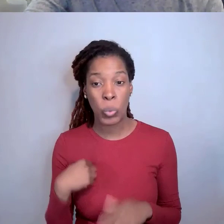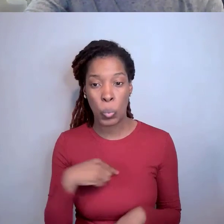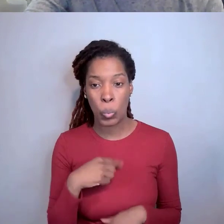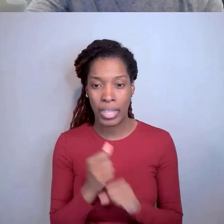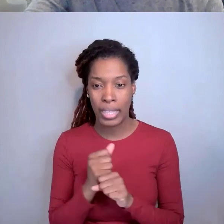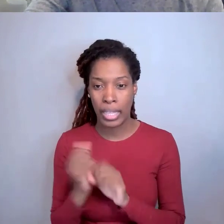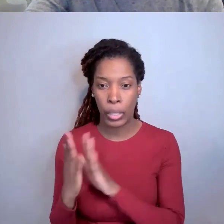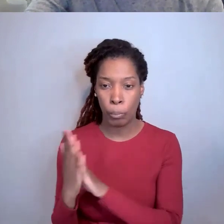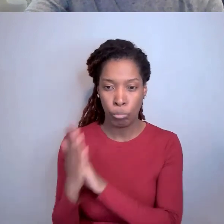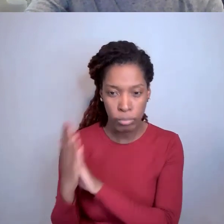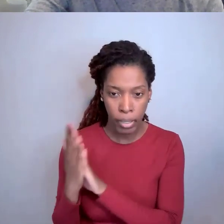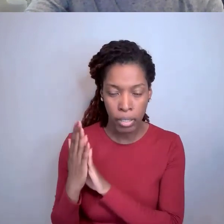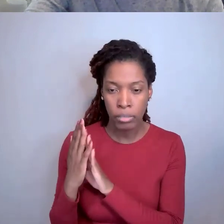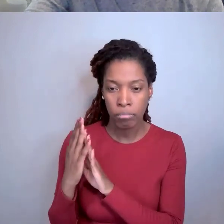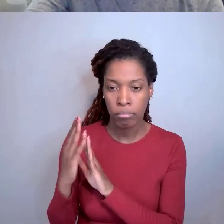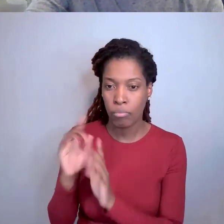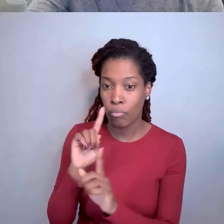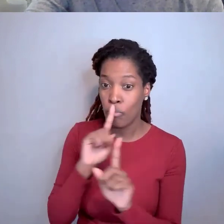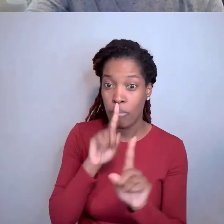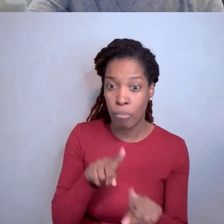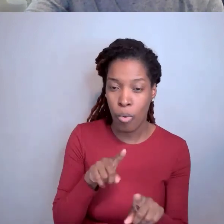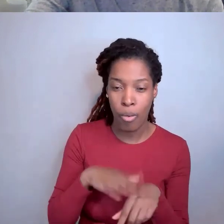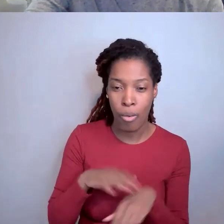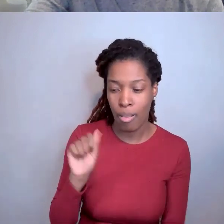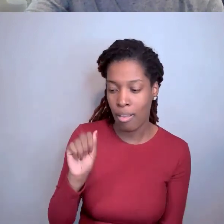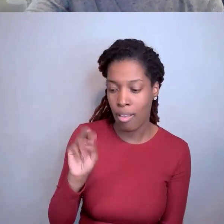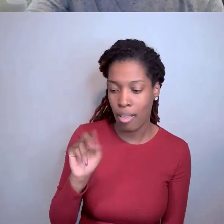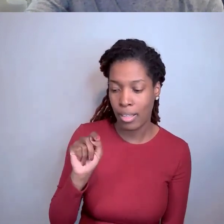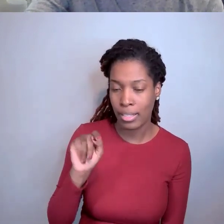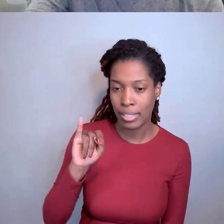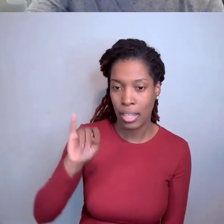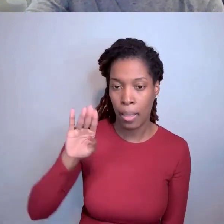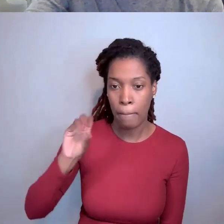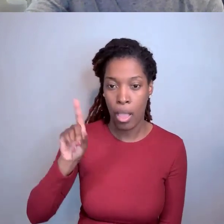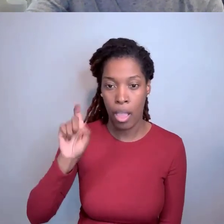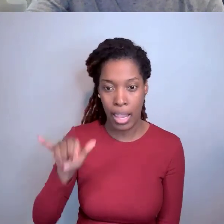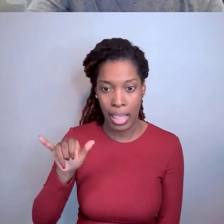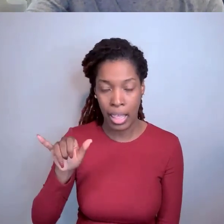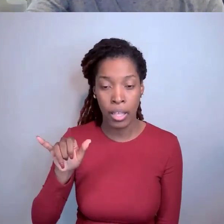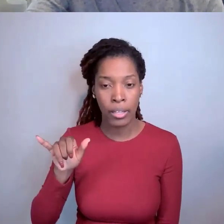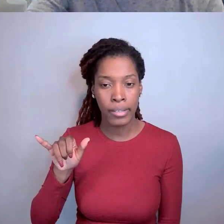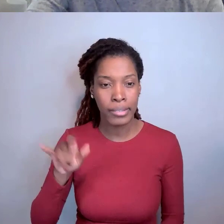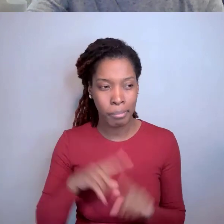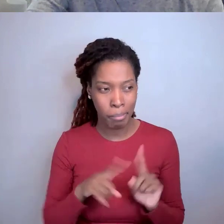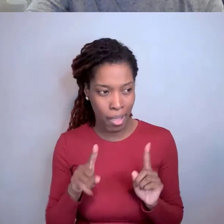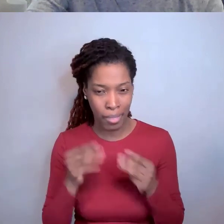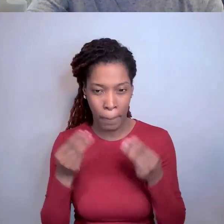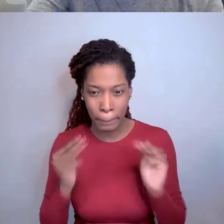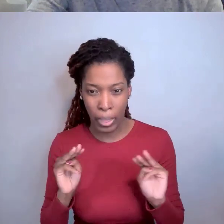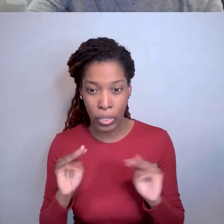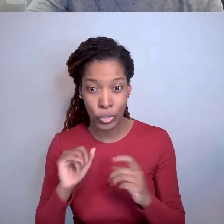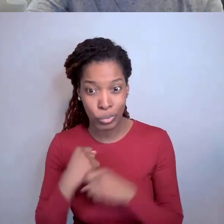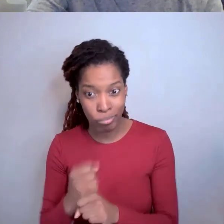although the method of how to generate an antibody has been extensively published. In patents, other publications